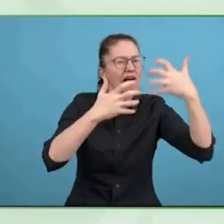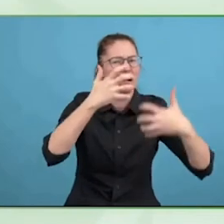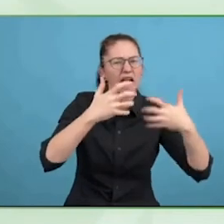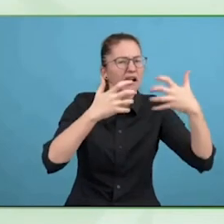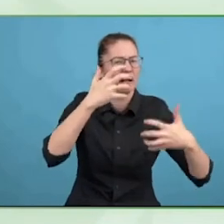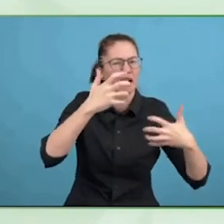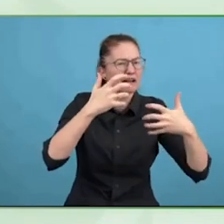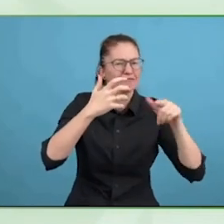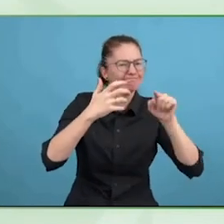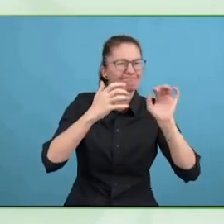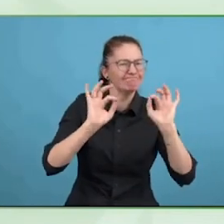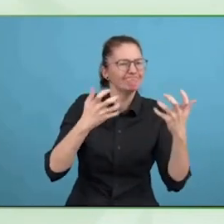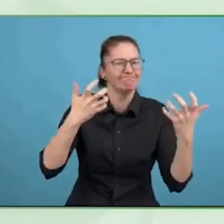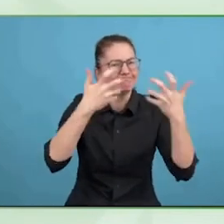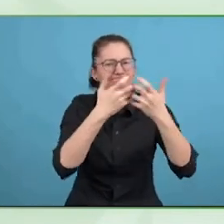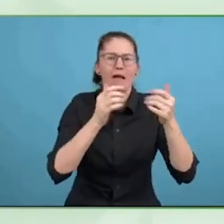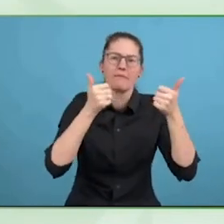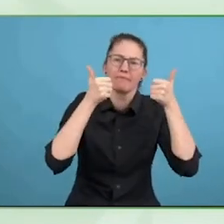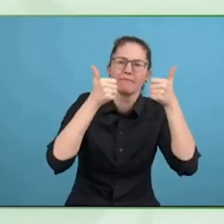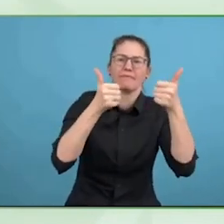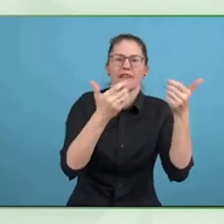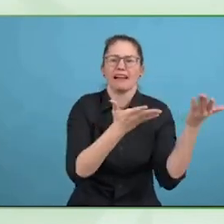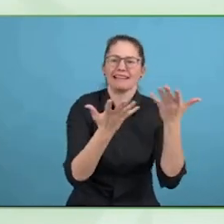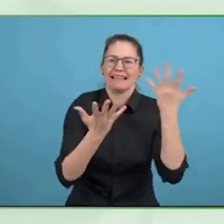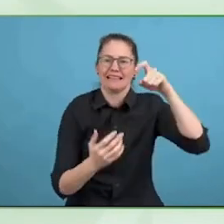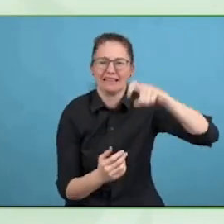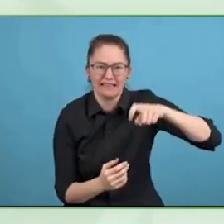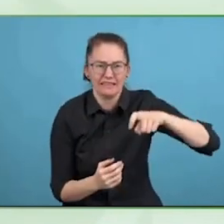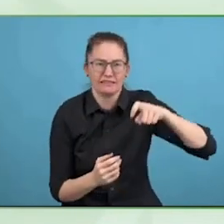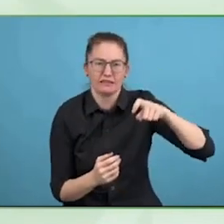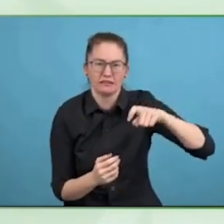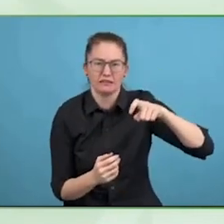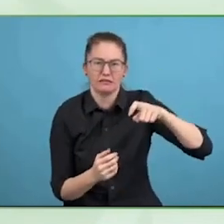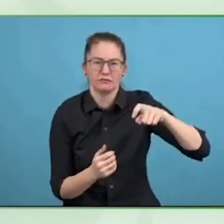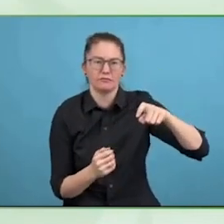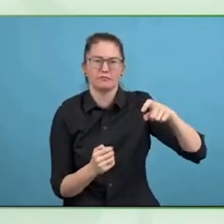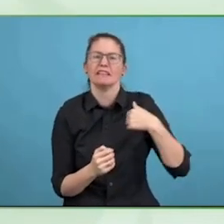York to say what guidance or standards are we supposed working